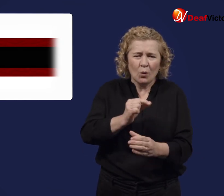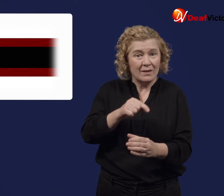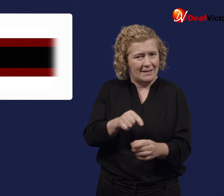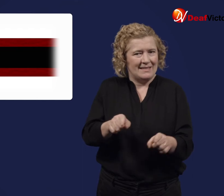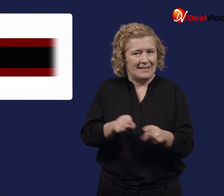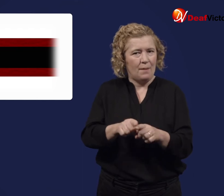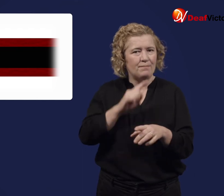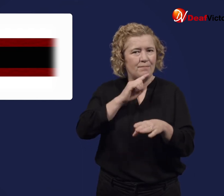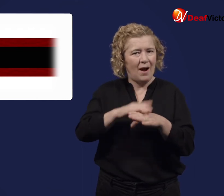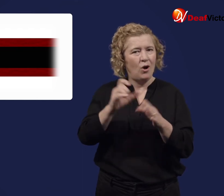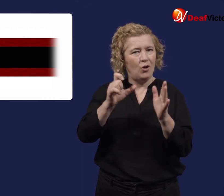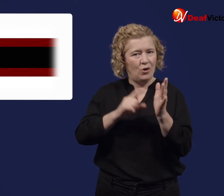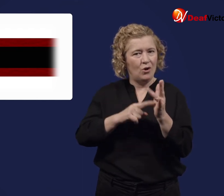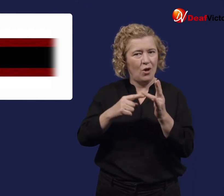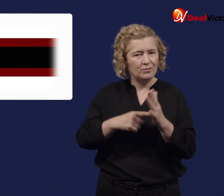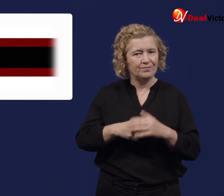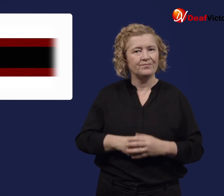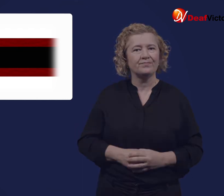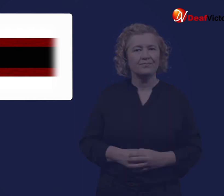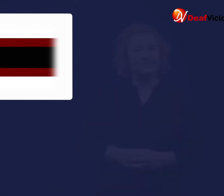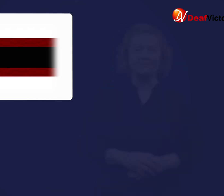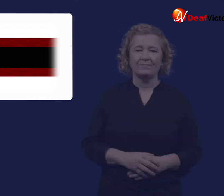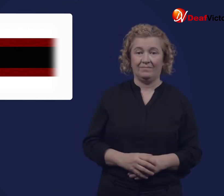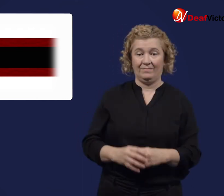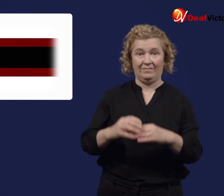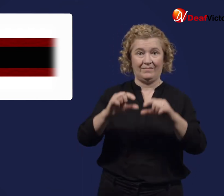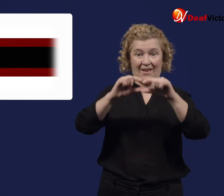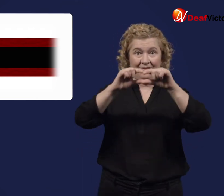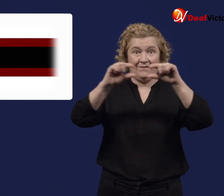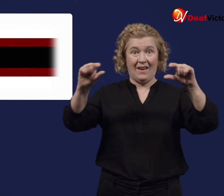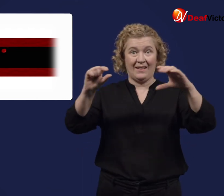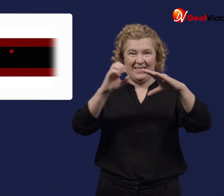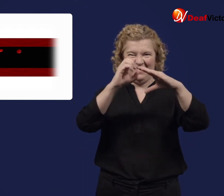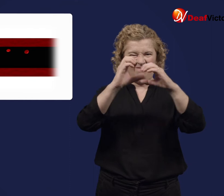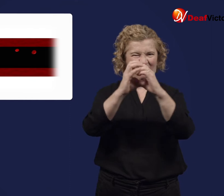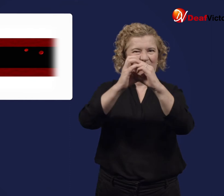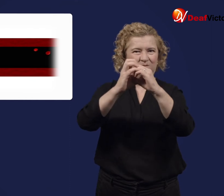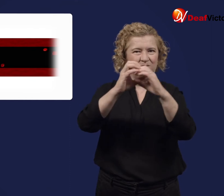Blood clots can detach from the vein and move through your circulatory system.